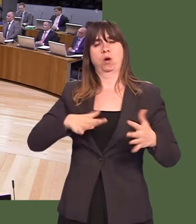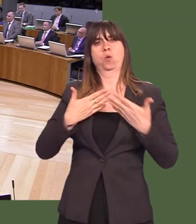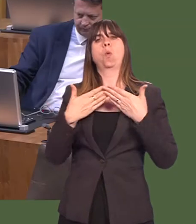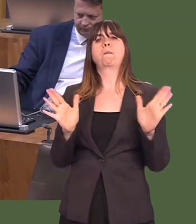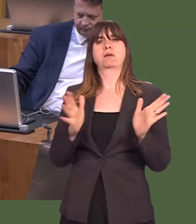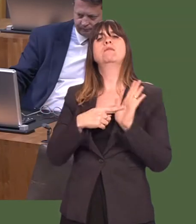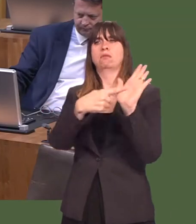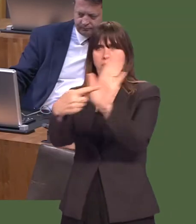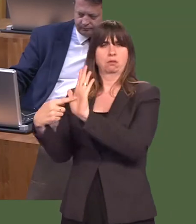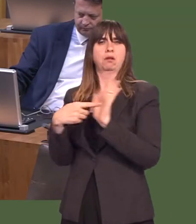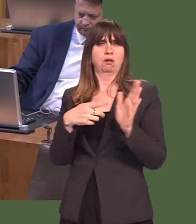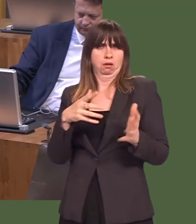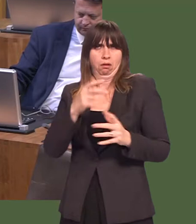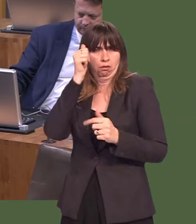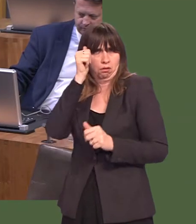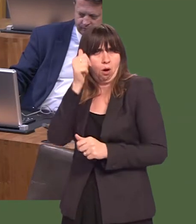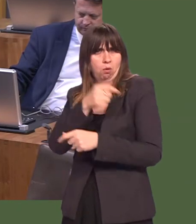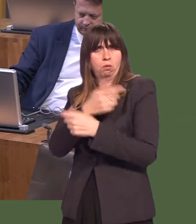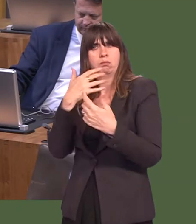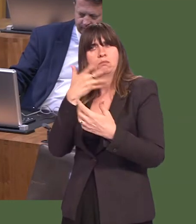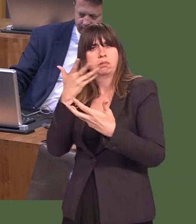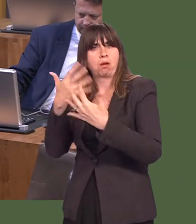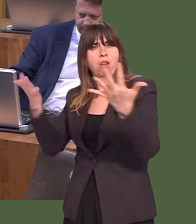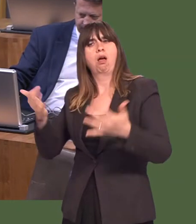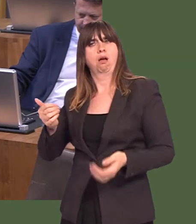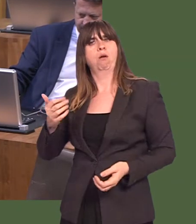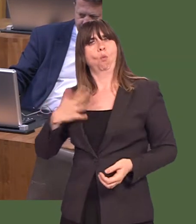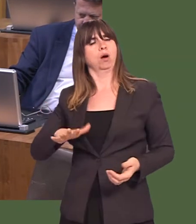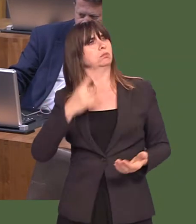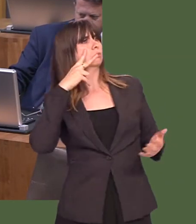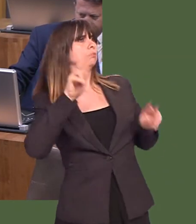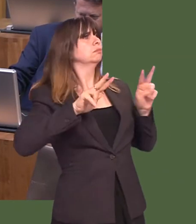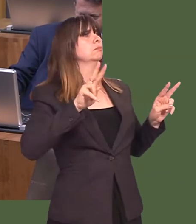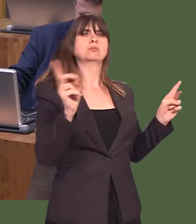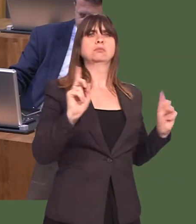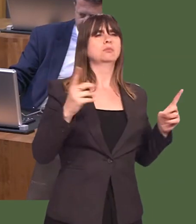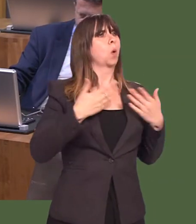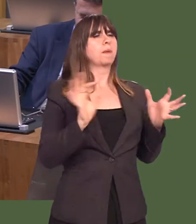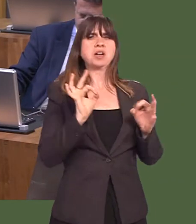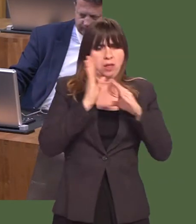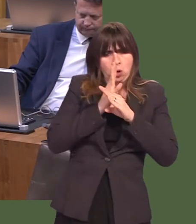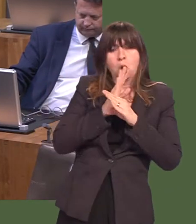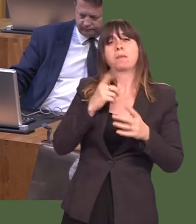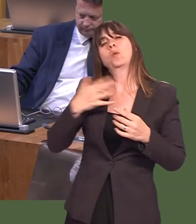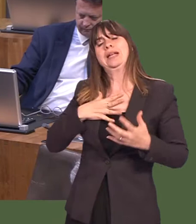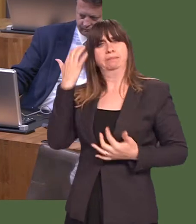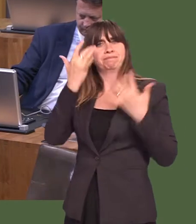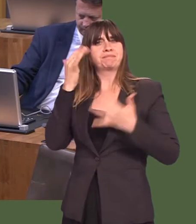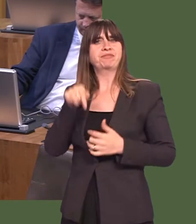open and transparent as possible. It is what people would expect, and consideration will be given to releasing that report if